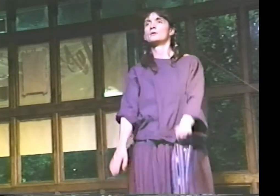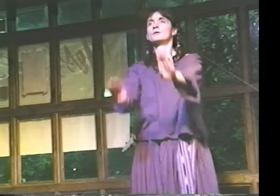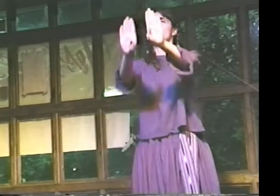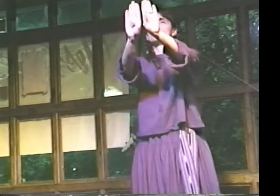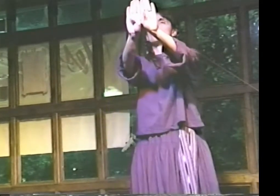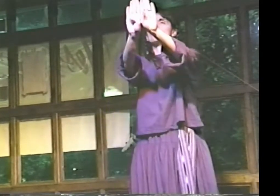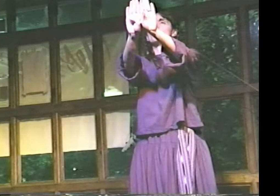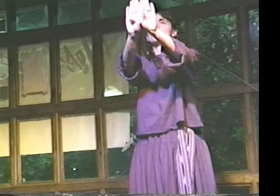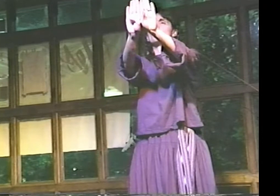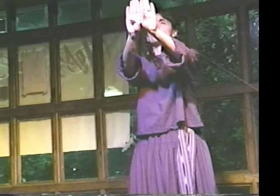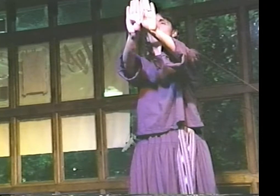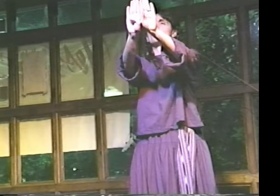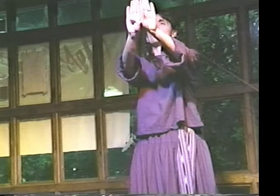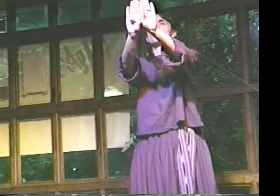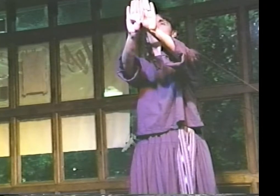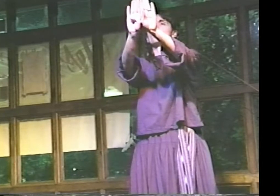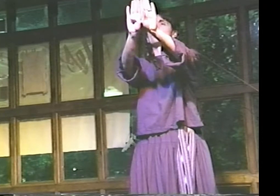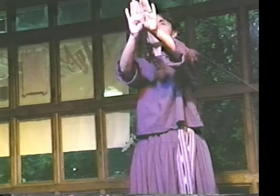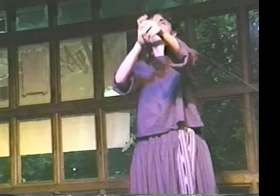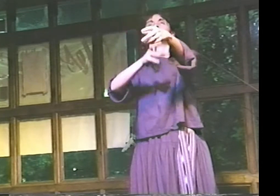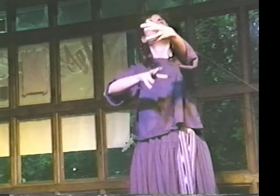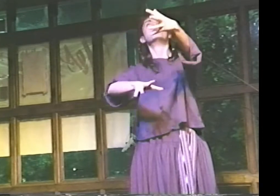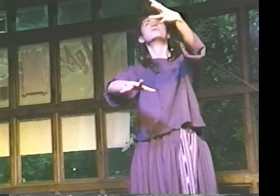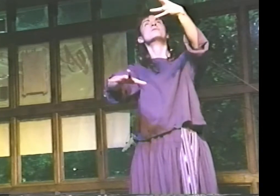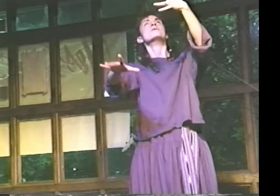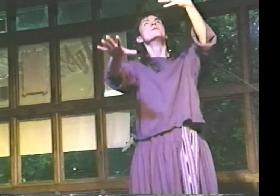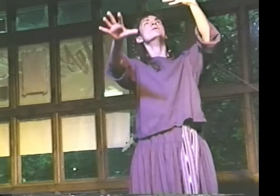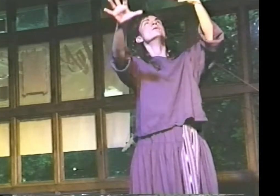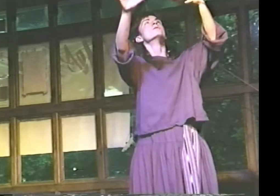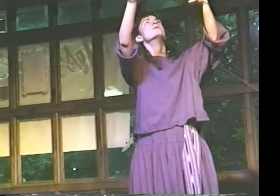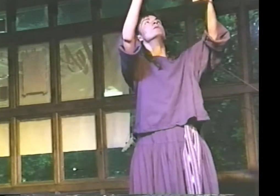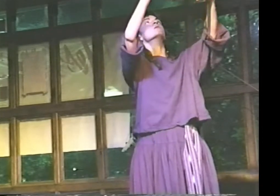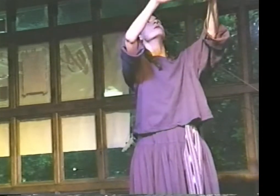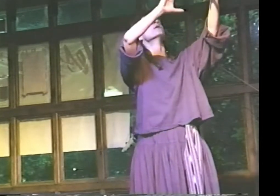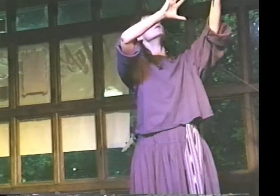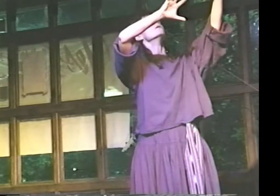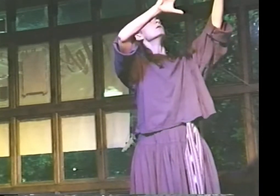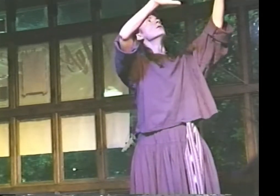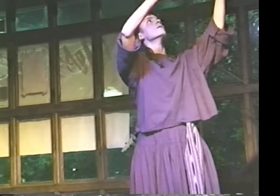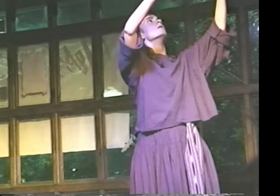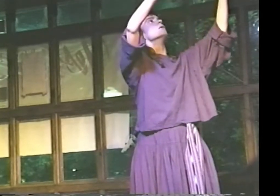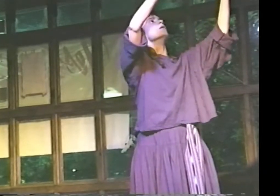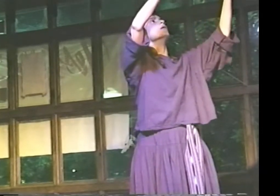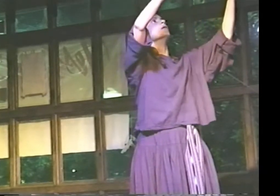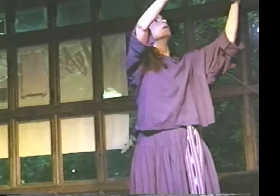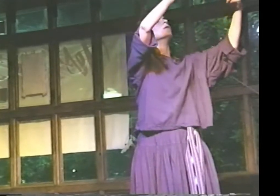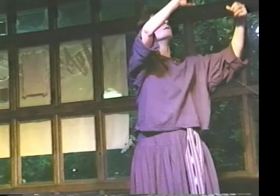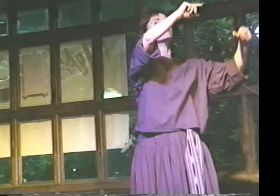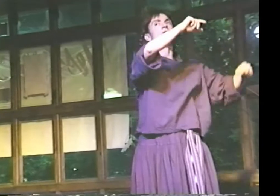"NEARS THE DOOR, WHICH CRACKS OPEN, AND MIST COMES OUT."